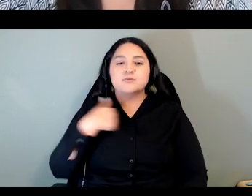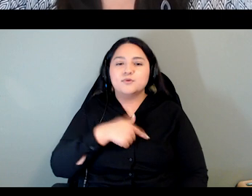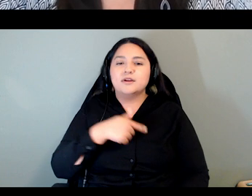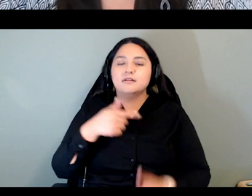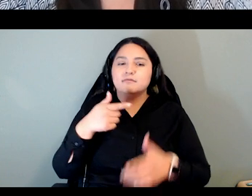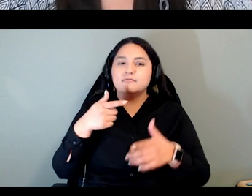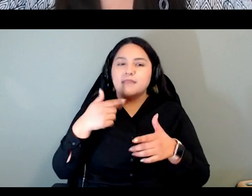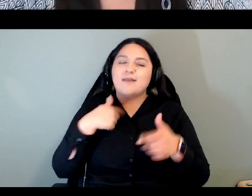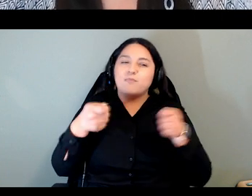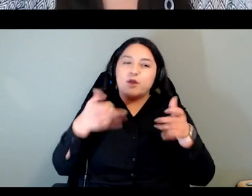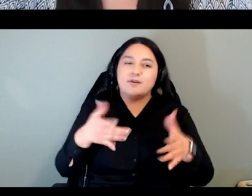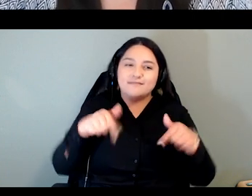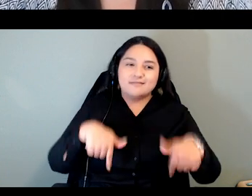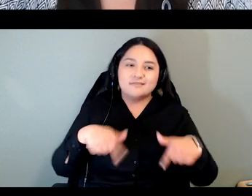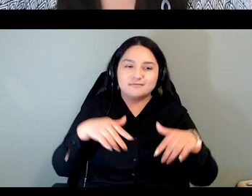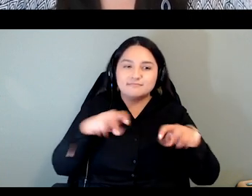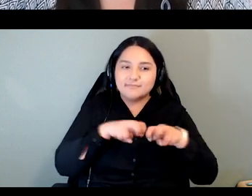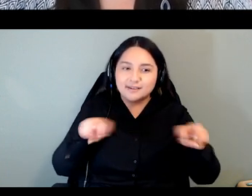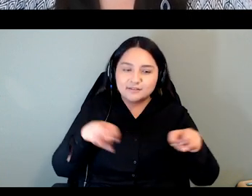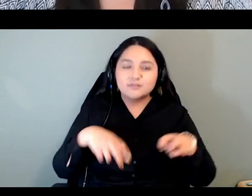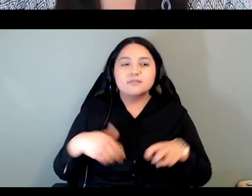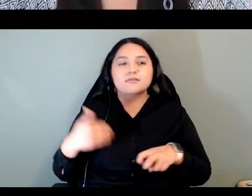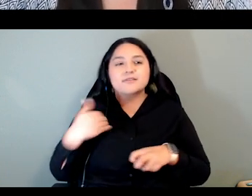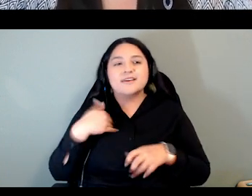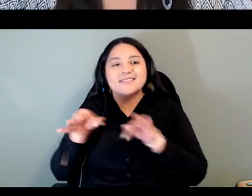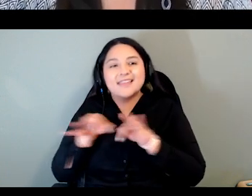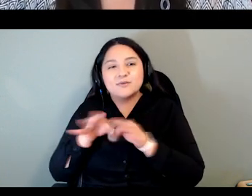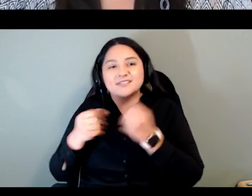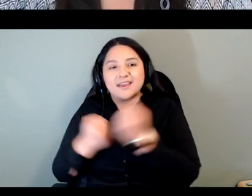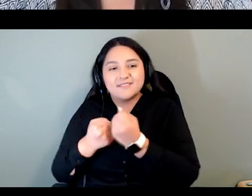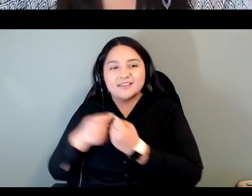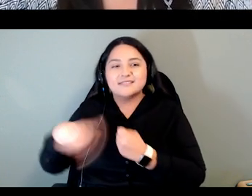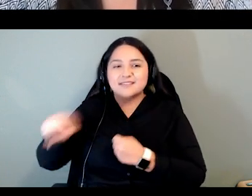of Indigenous language advocates who will discuss what it means to center Indigenous